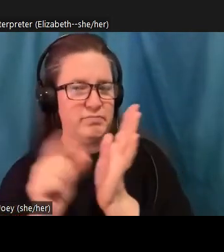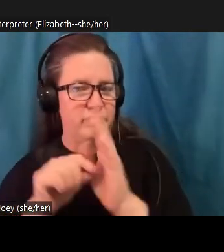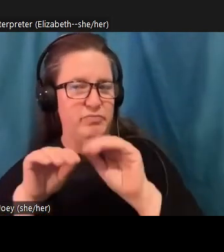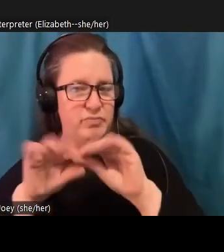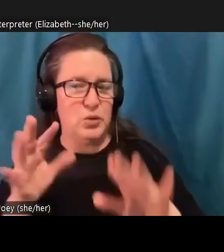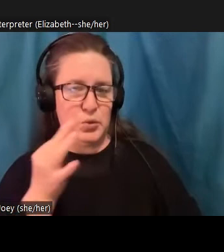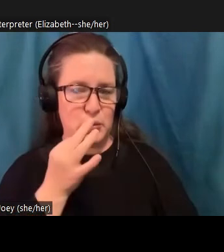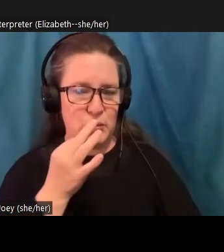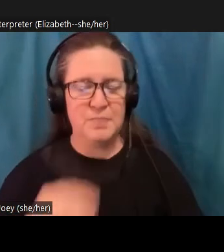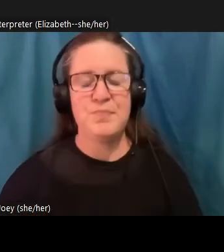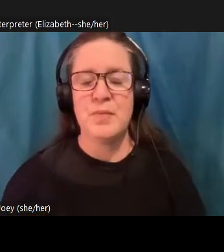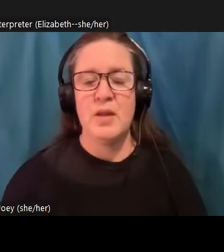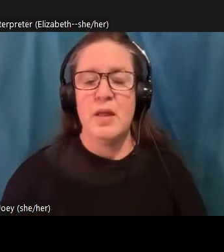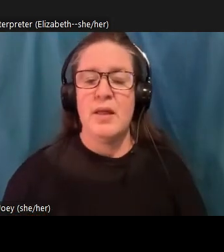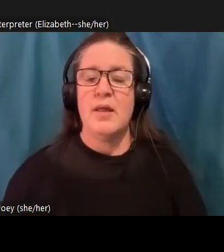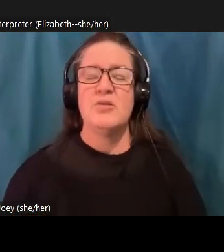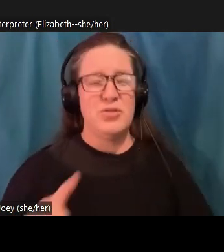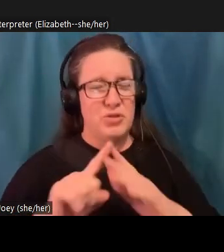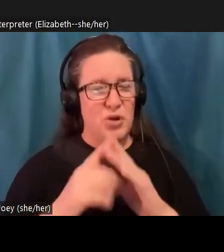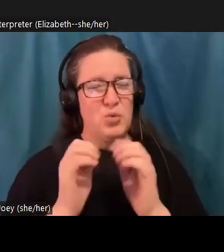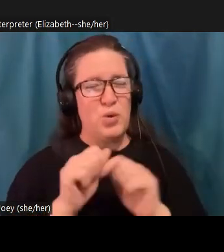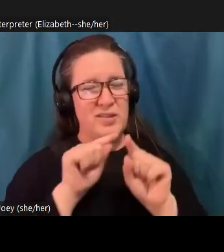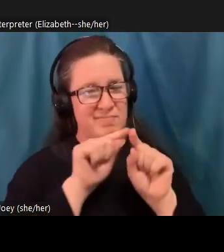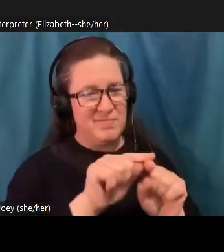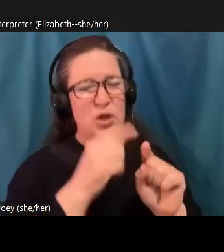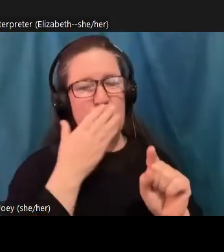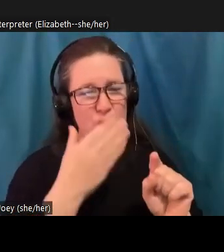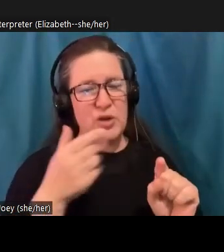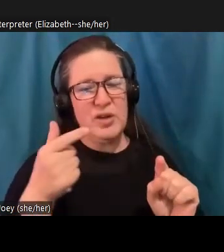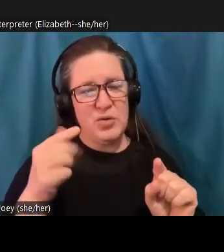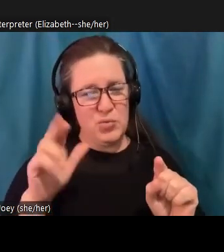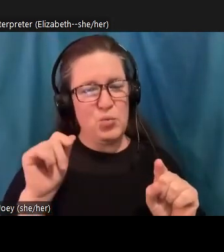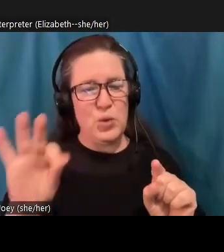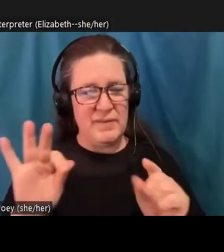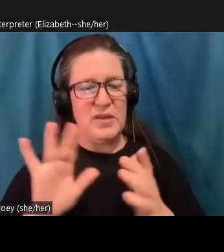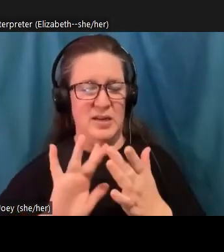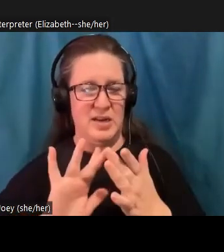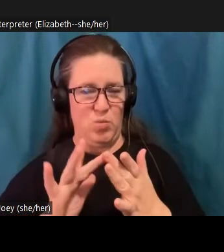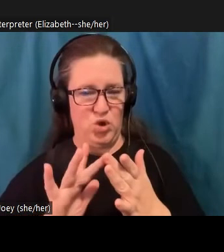that will also, you know, point you towards more specific things. So if you're particularly looking at how this